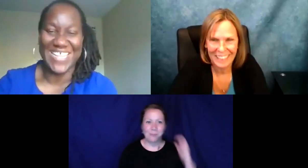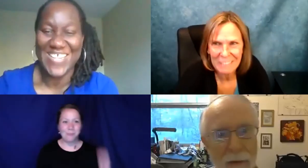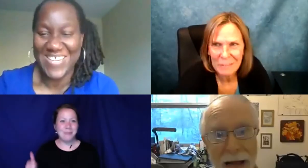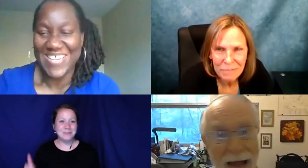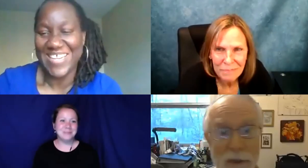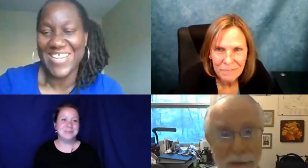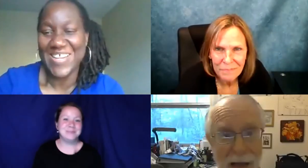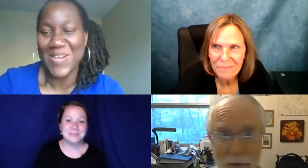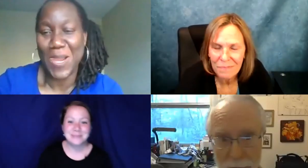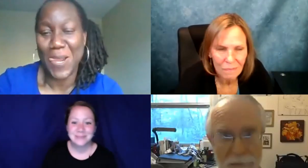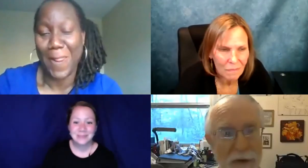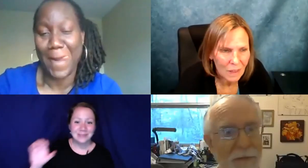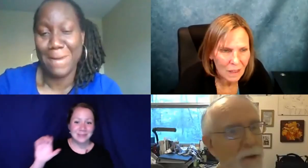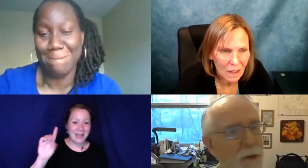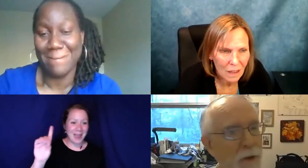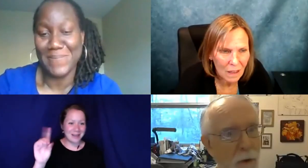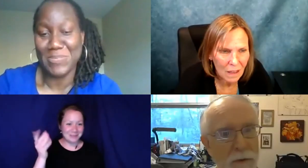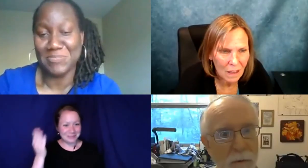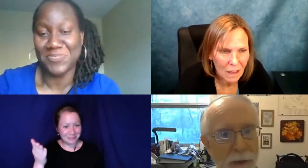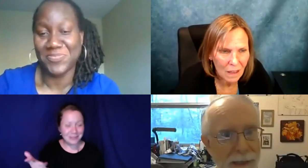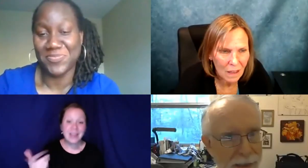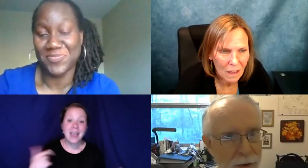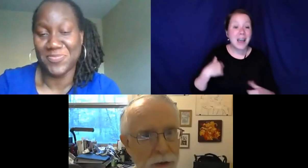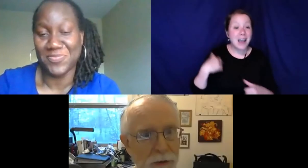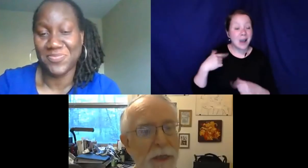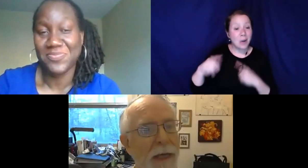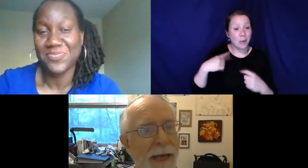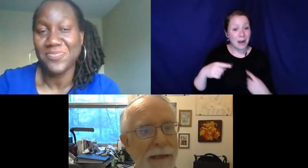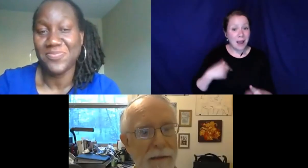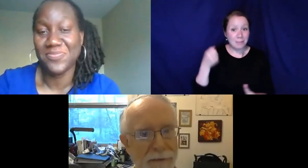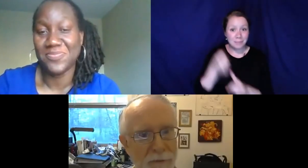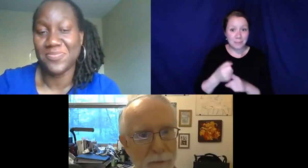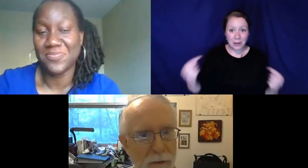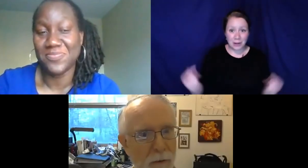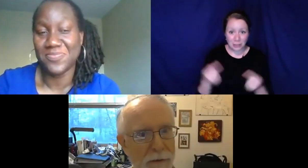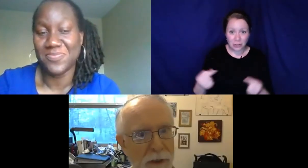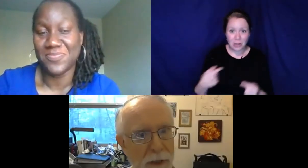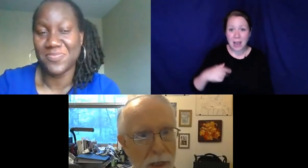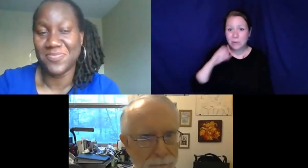grandpa. >> Ed: Everything in two minutes. OK. First, just to let people know, I